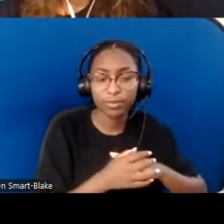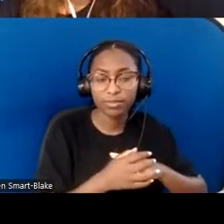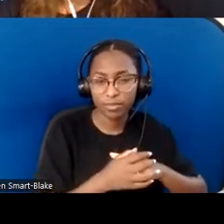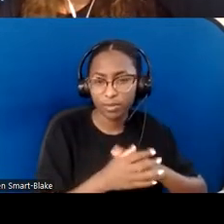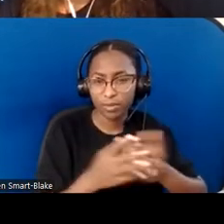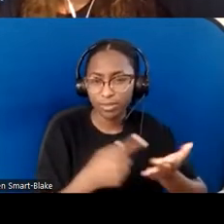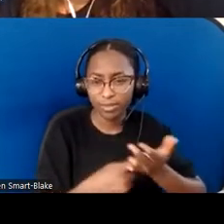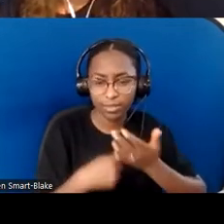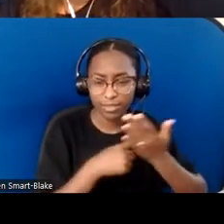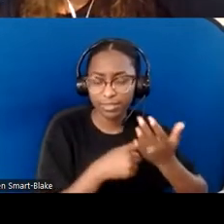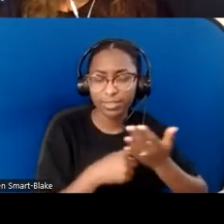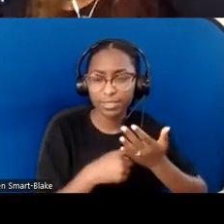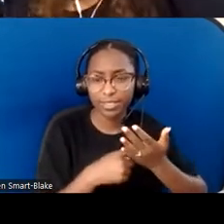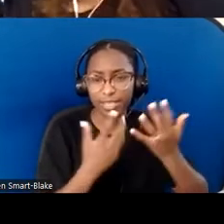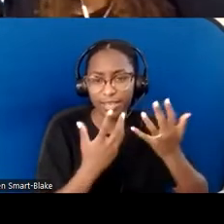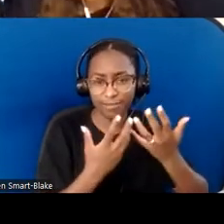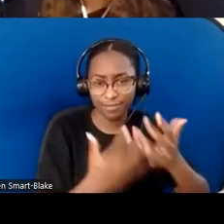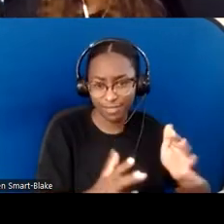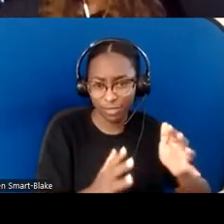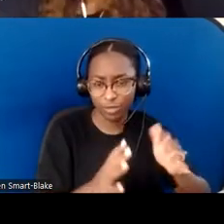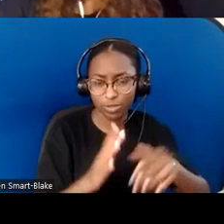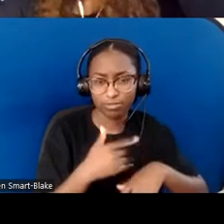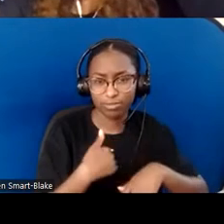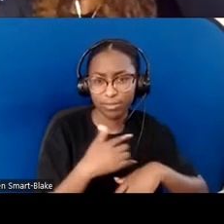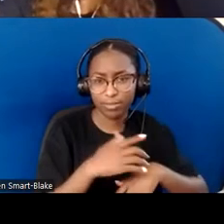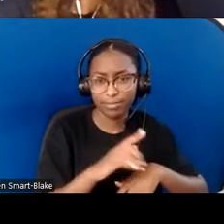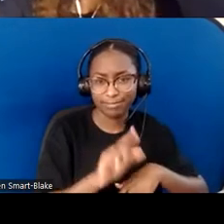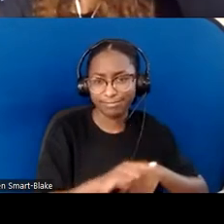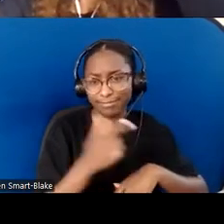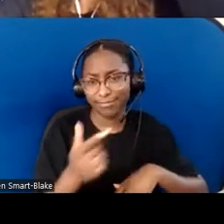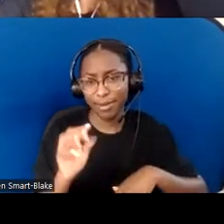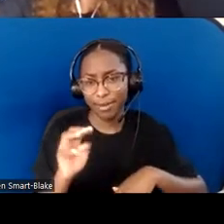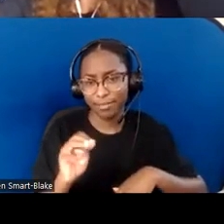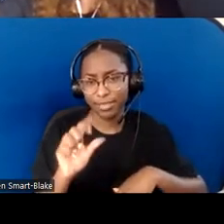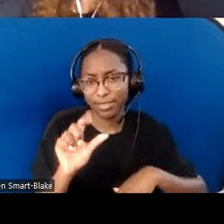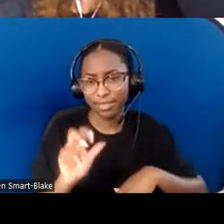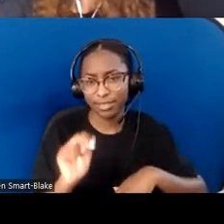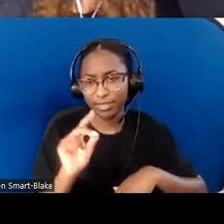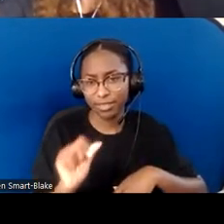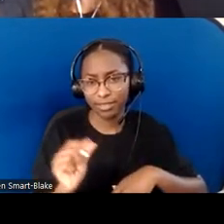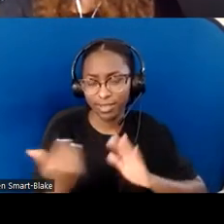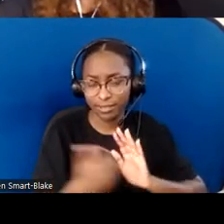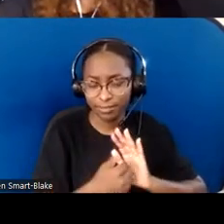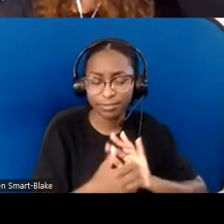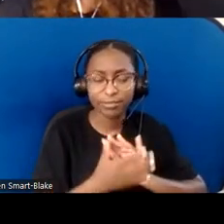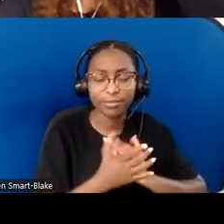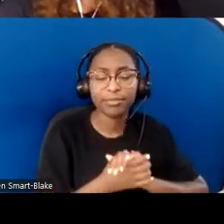this is Lynn speaking— come back in and talk about things pastors can do. There's overlap, but some of you come as pastors;